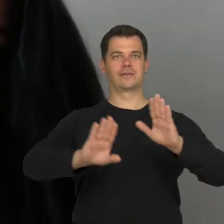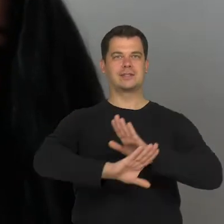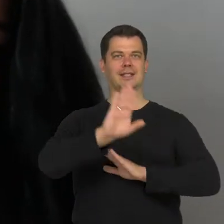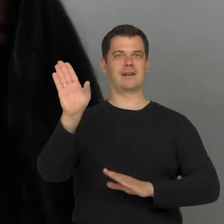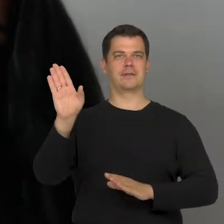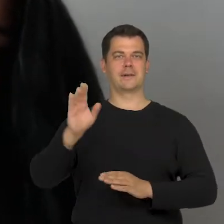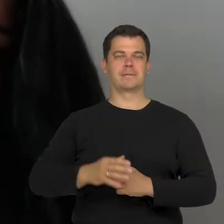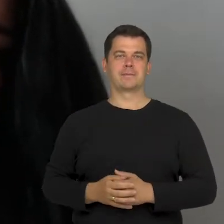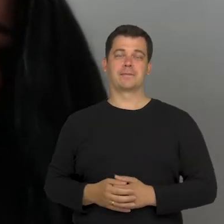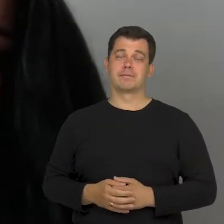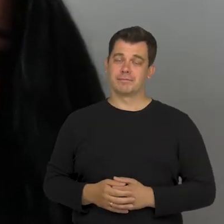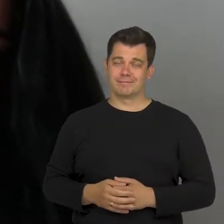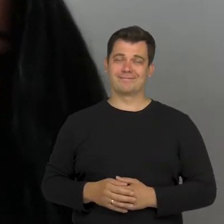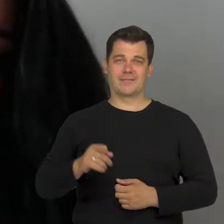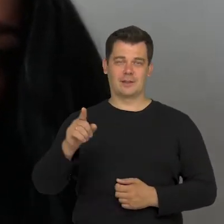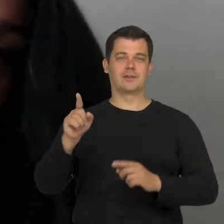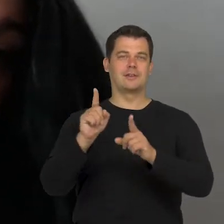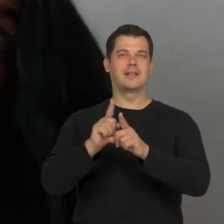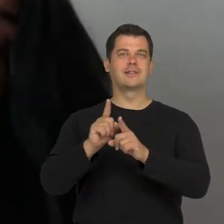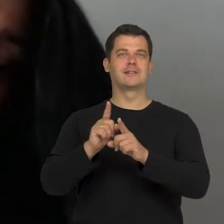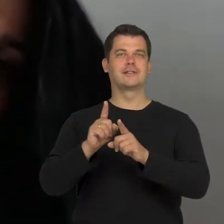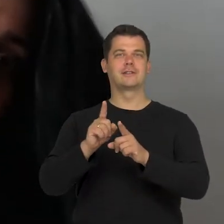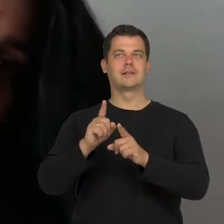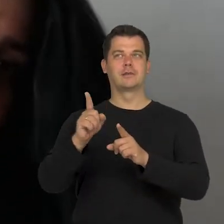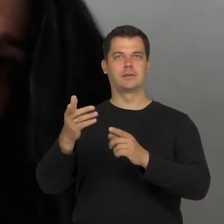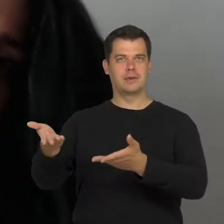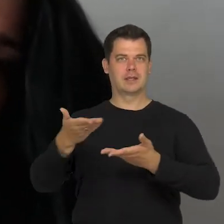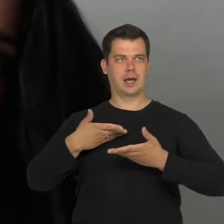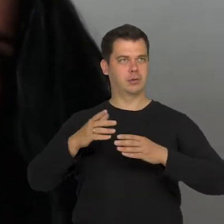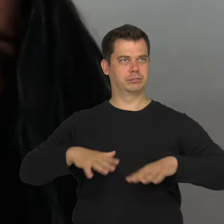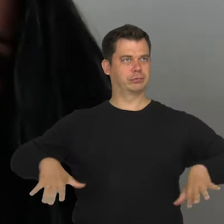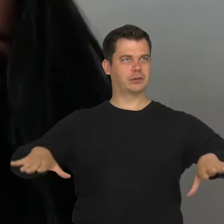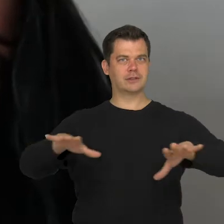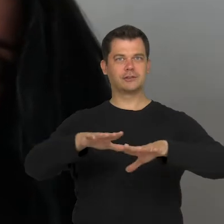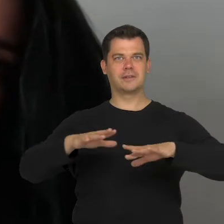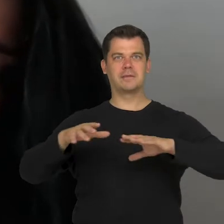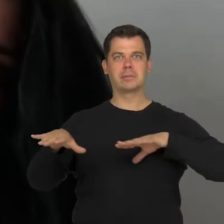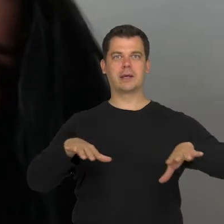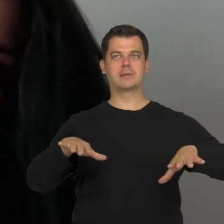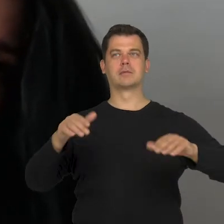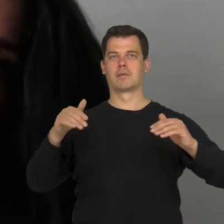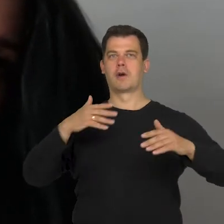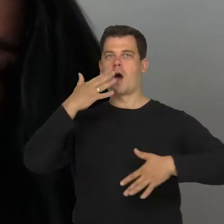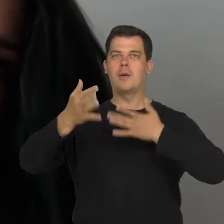which was absolutely... This gave us a chance to talk about ourselves